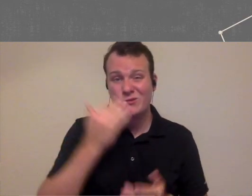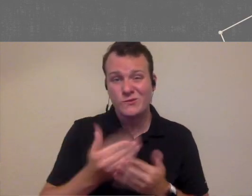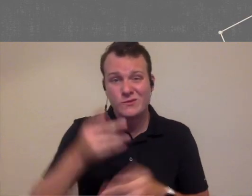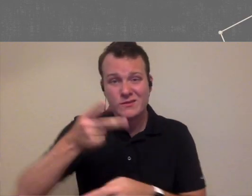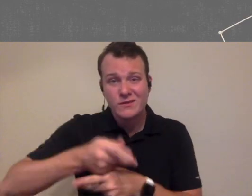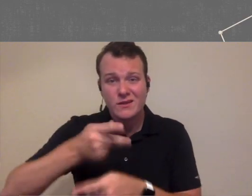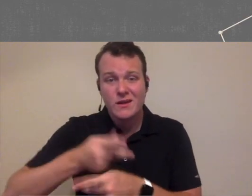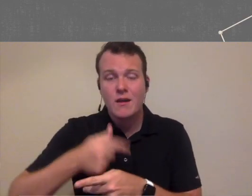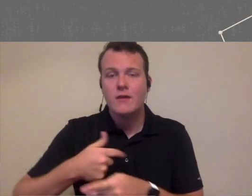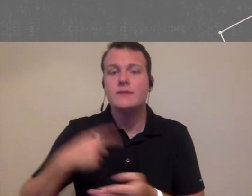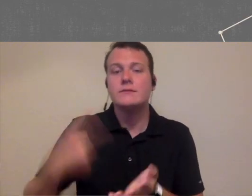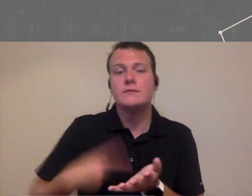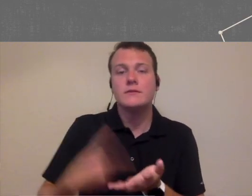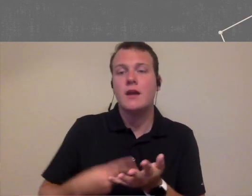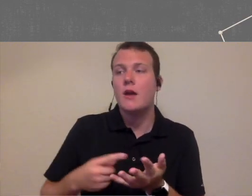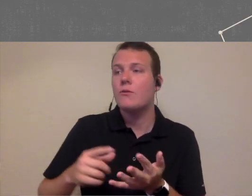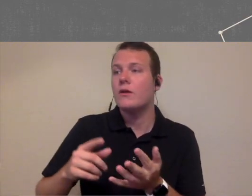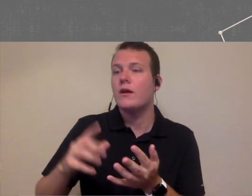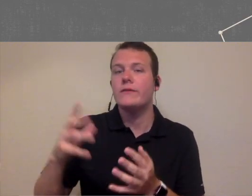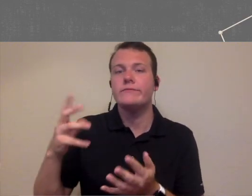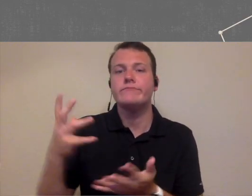they're getting good care you know a lot of times I would catch patients on the